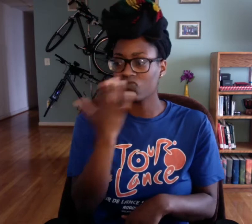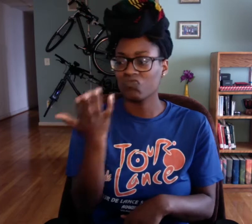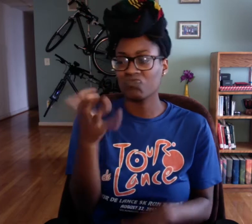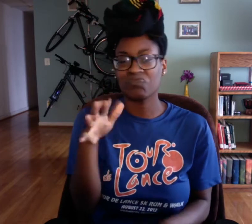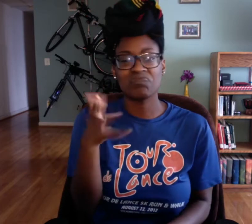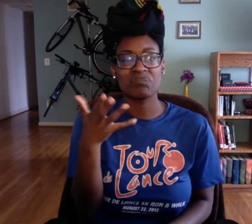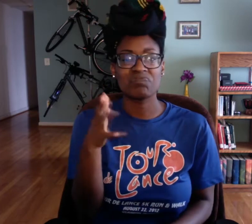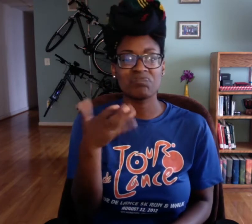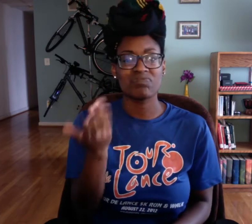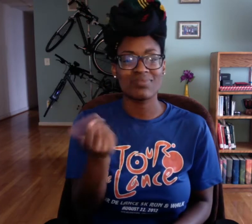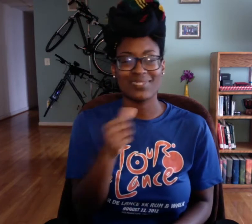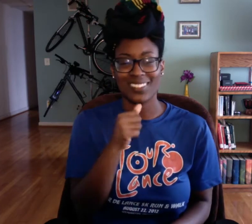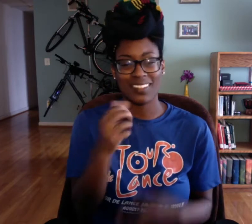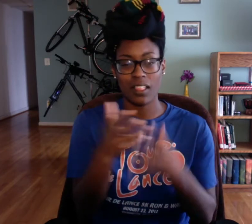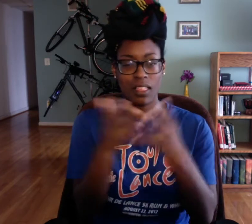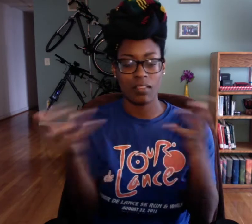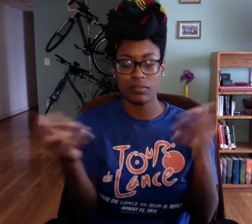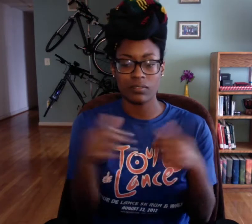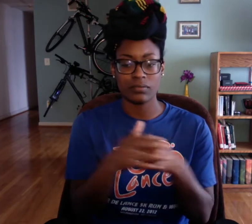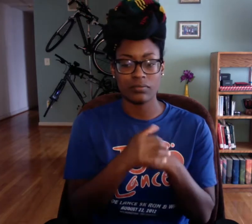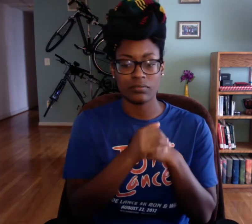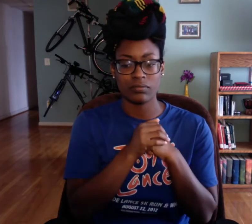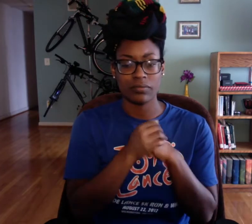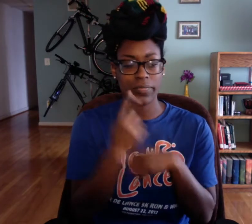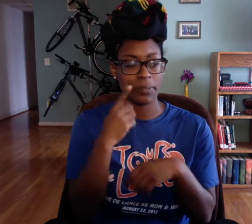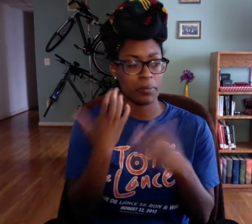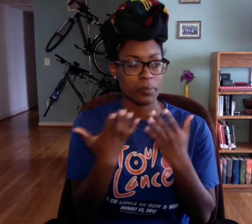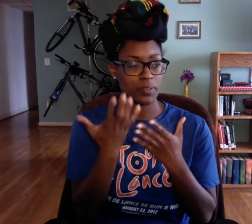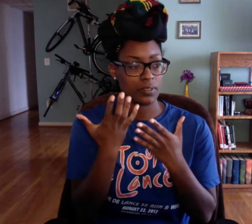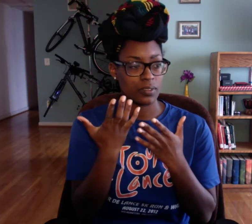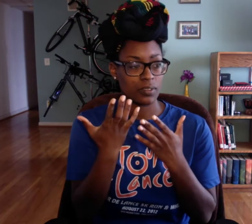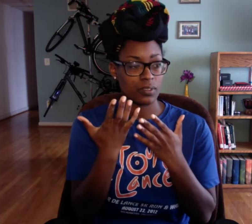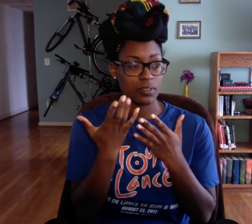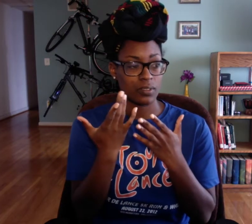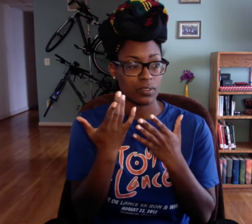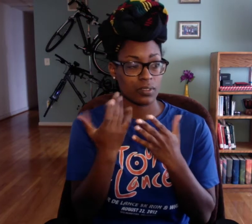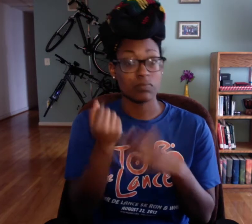Uhh... they weren't too bad, not a lot.